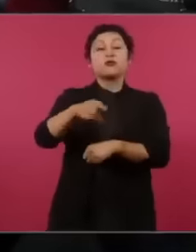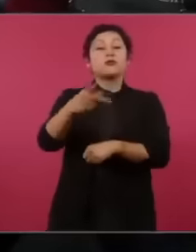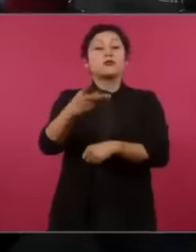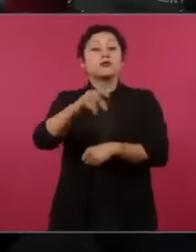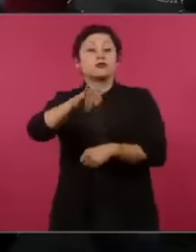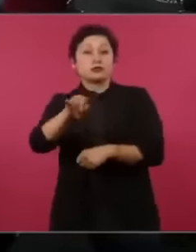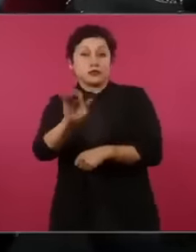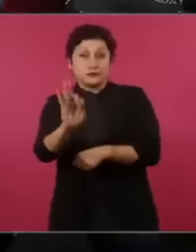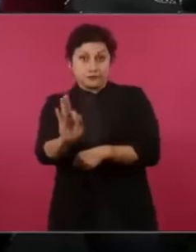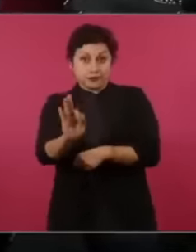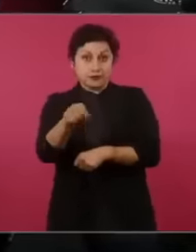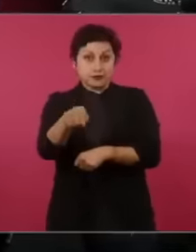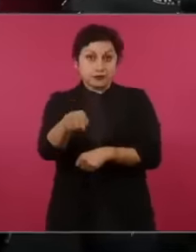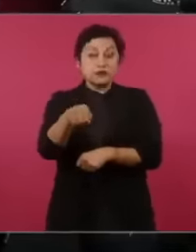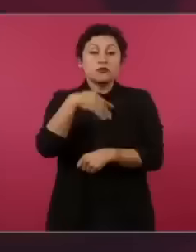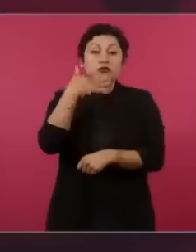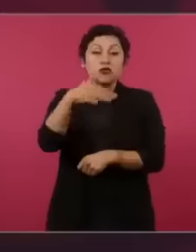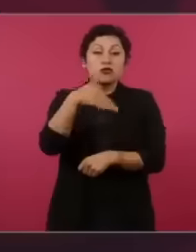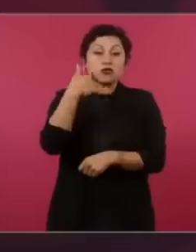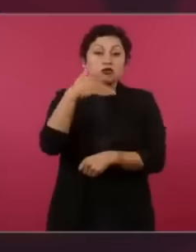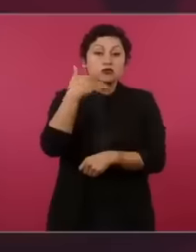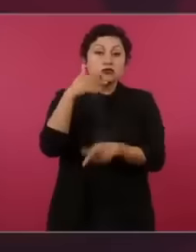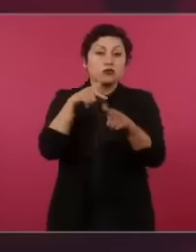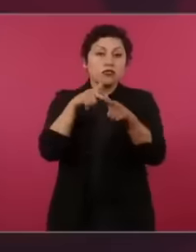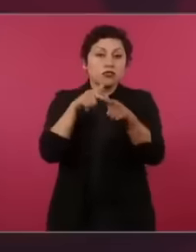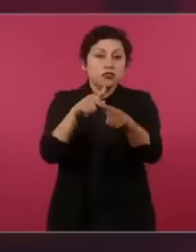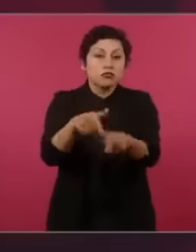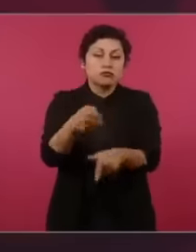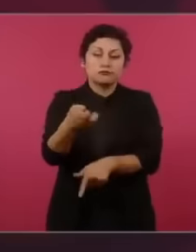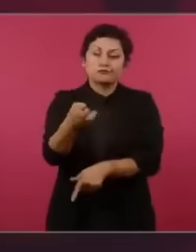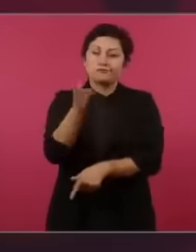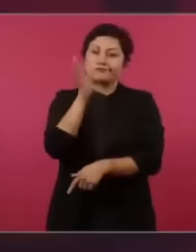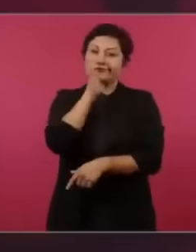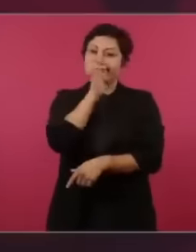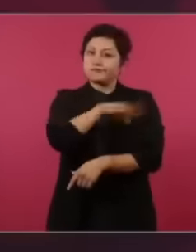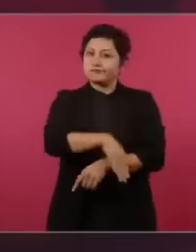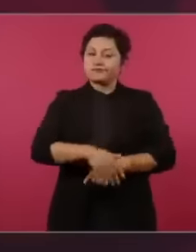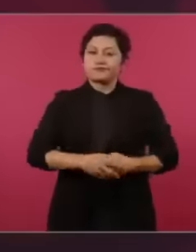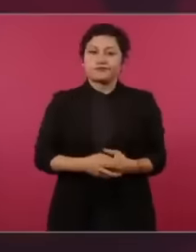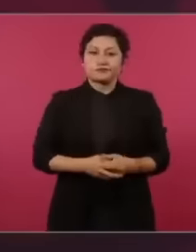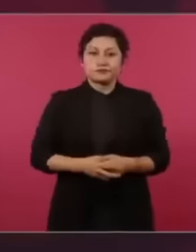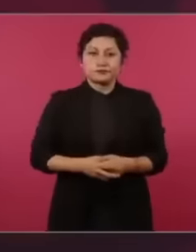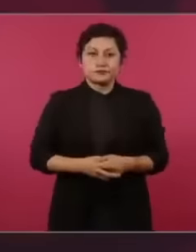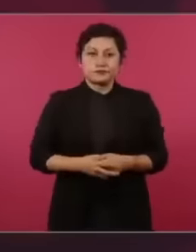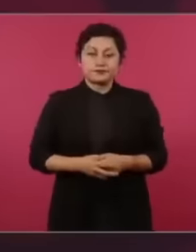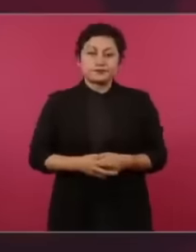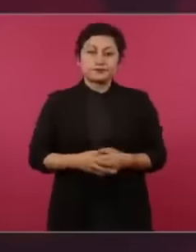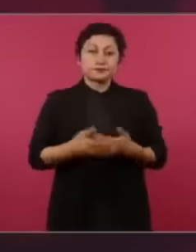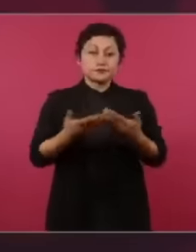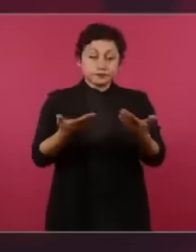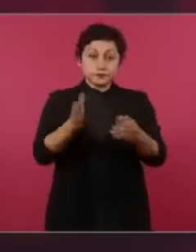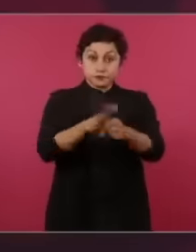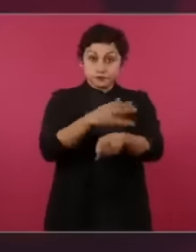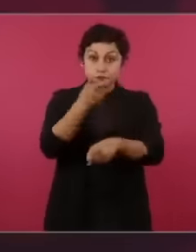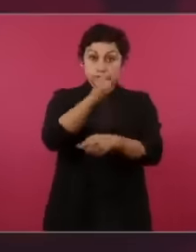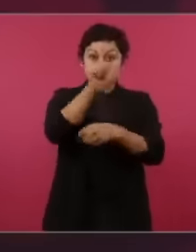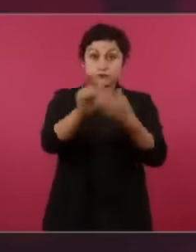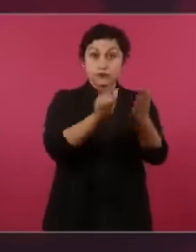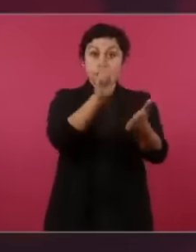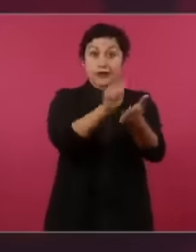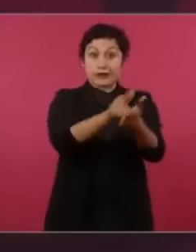corruption, that is what reform seeks cleanse